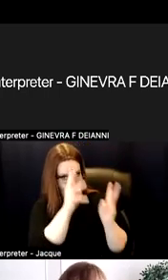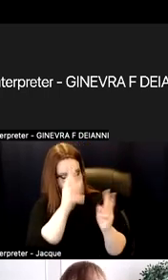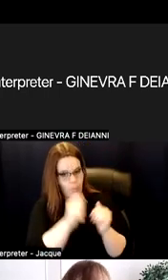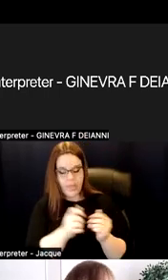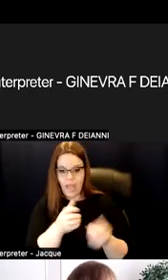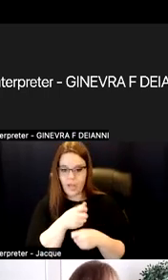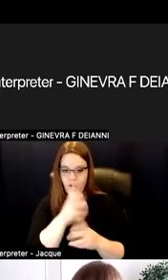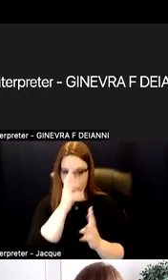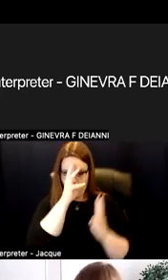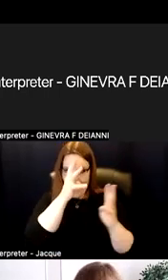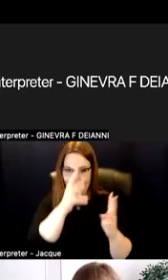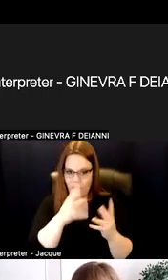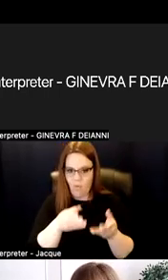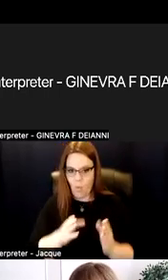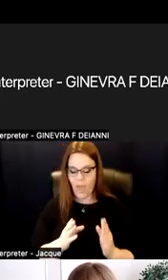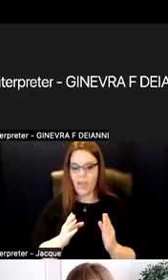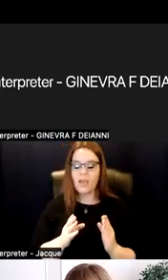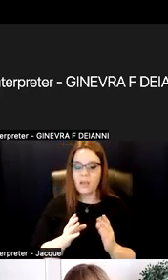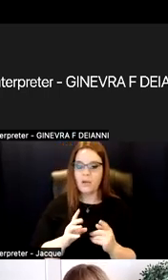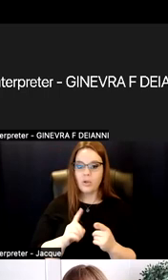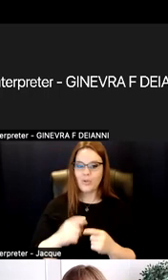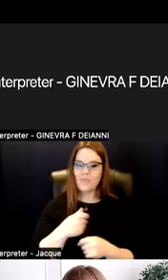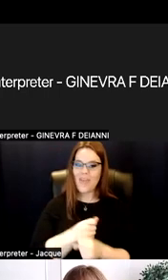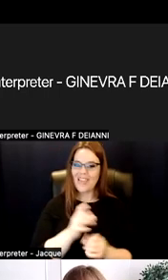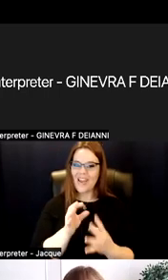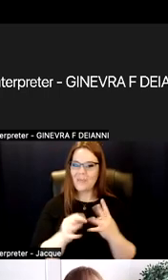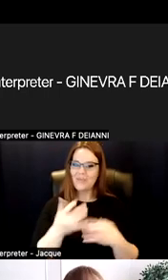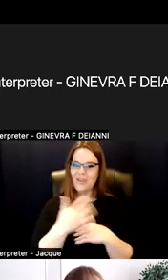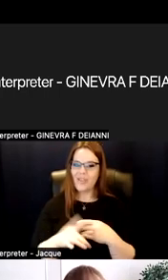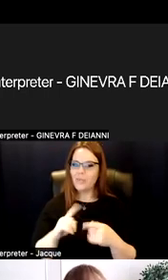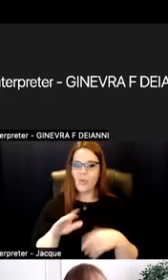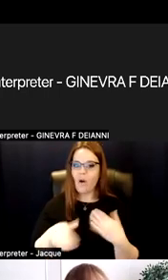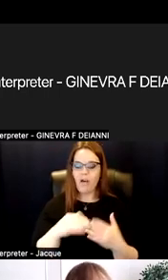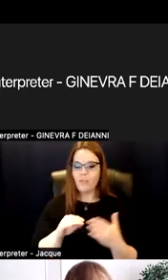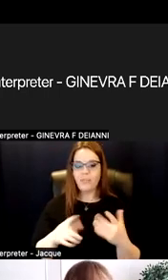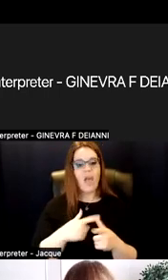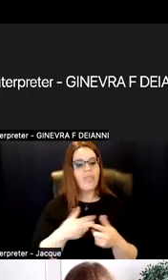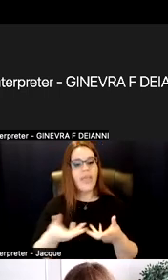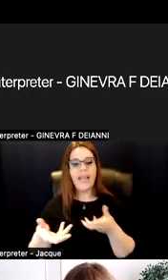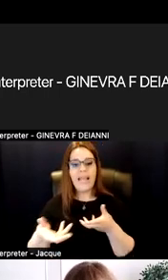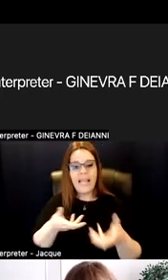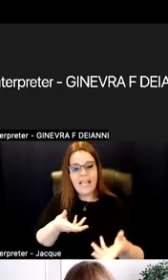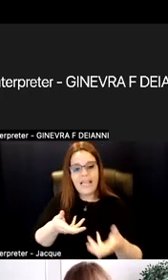making that option to all students. And then engagement, how do you interact with the information?